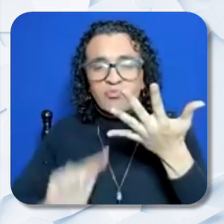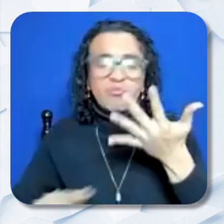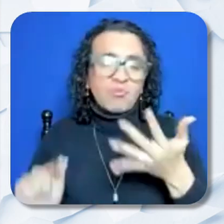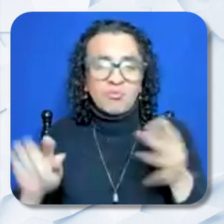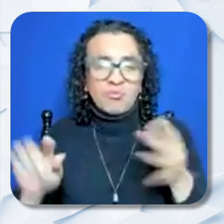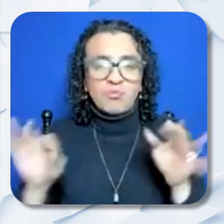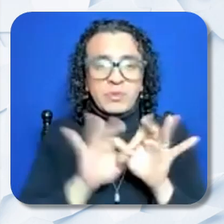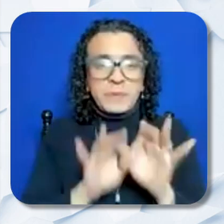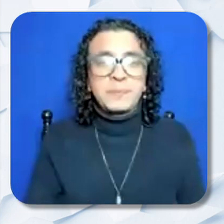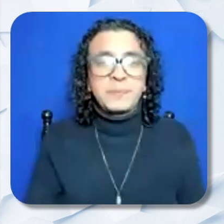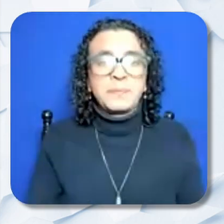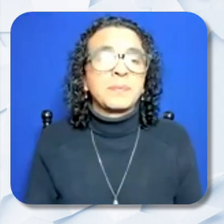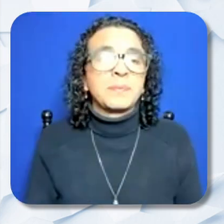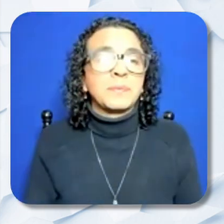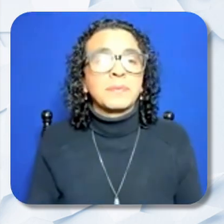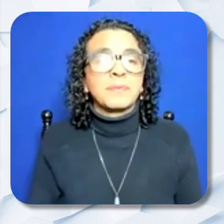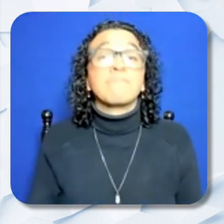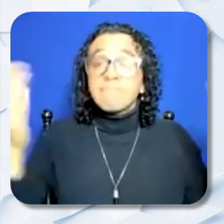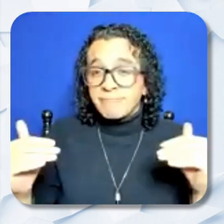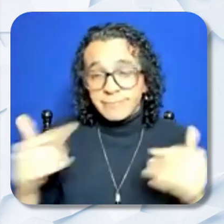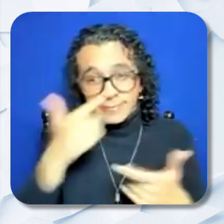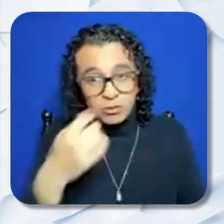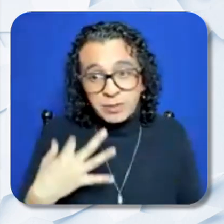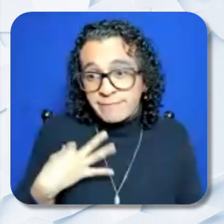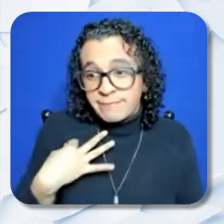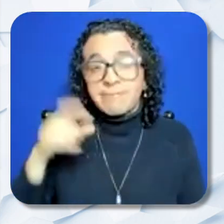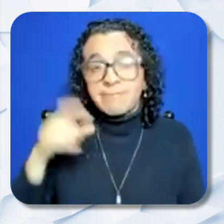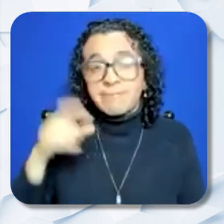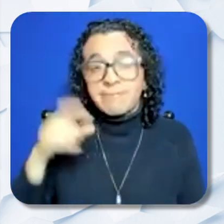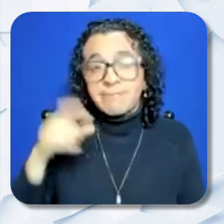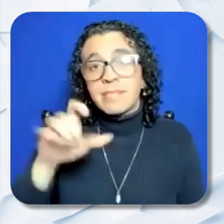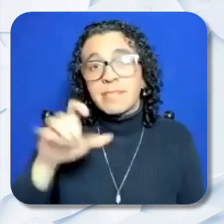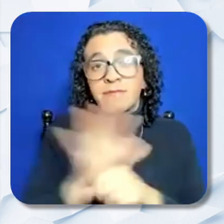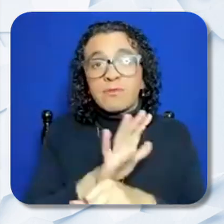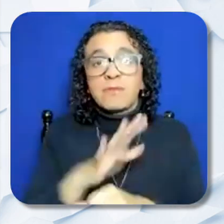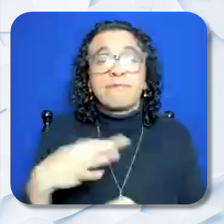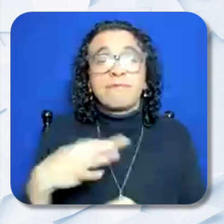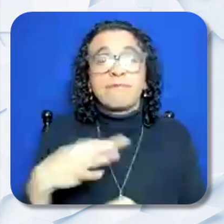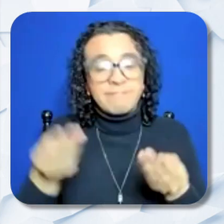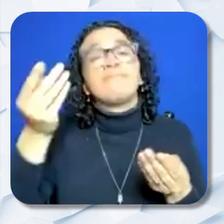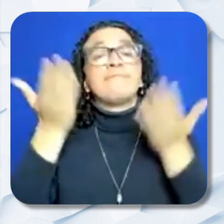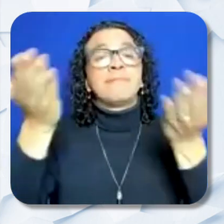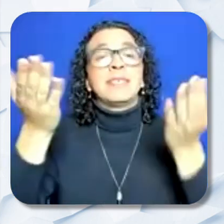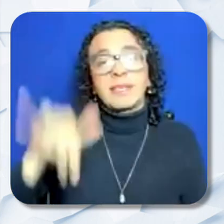Next steps. Interested applicants must submit a full application for the SERL Grant to the